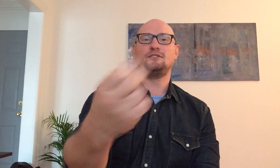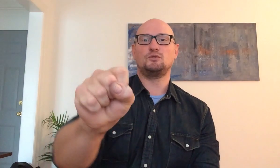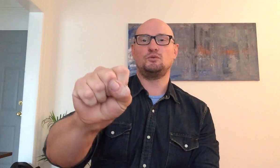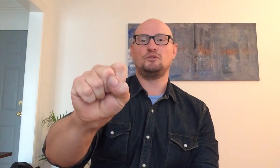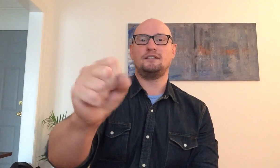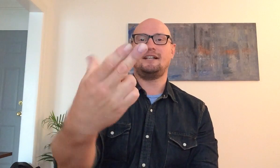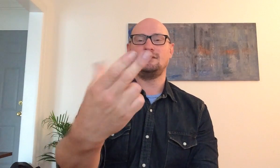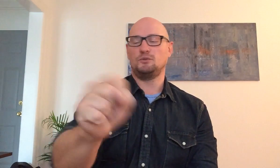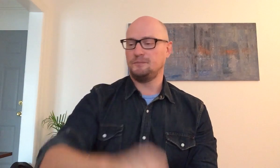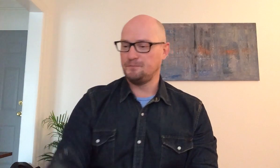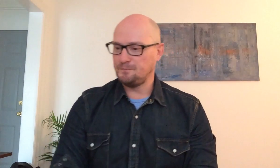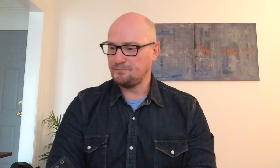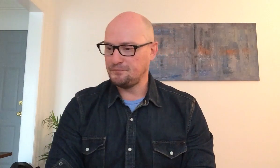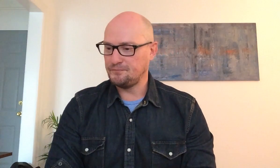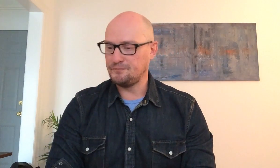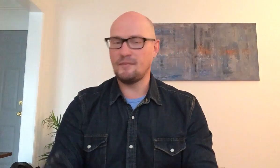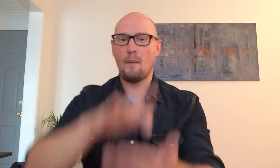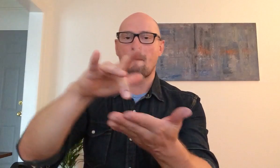yeah